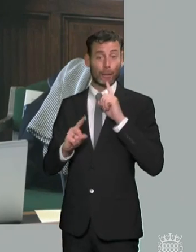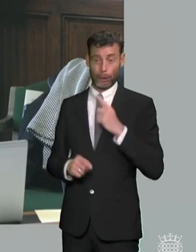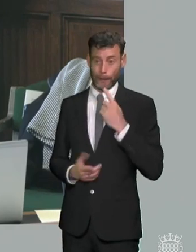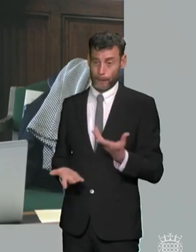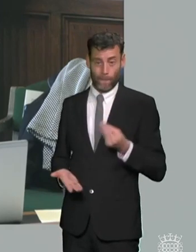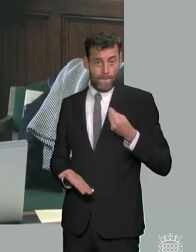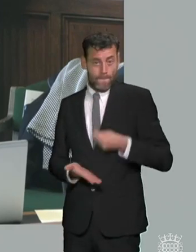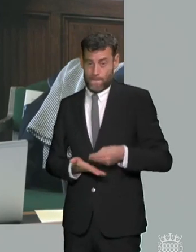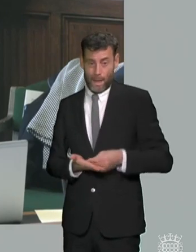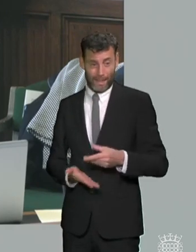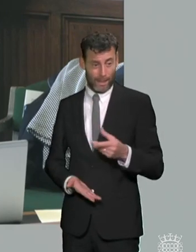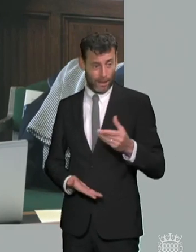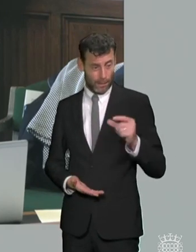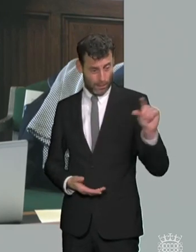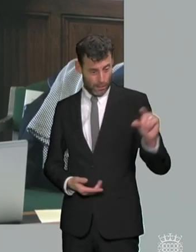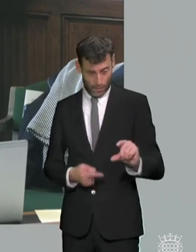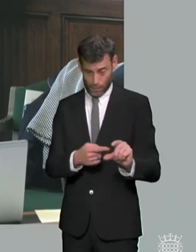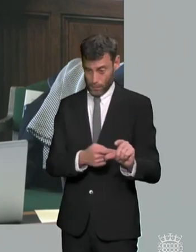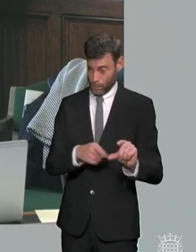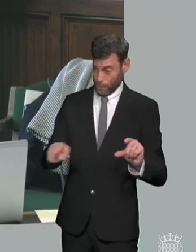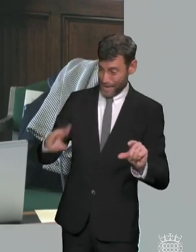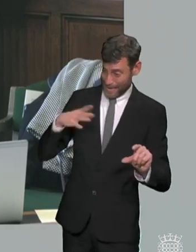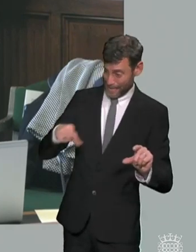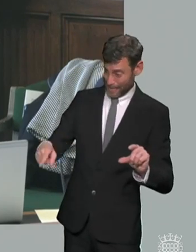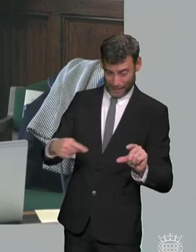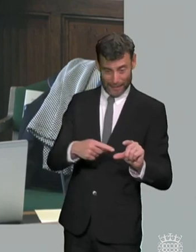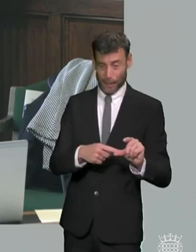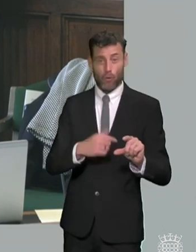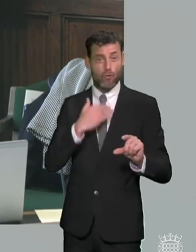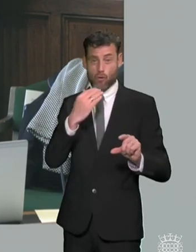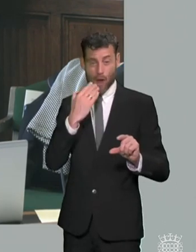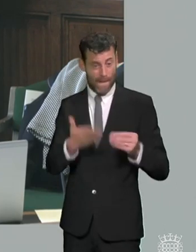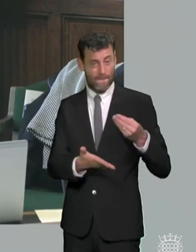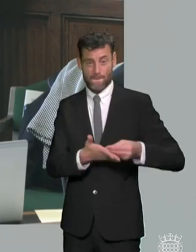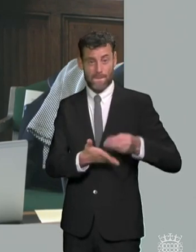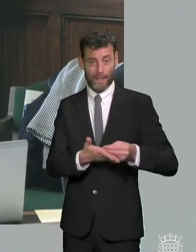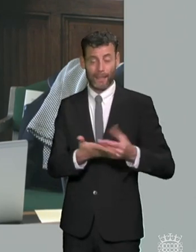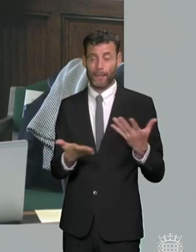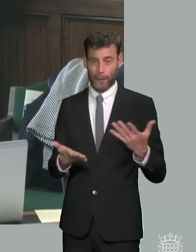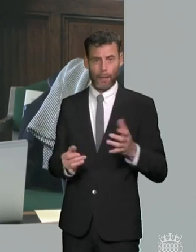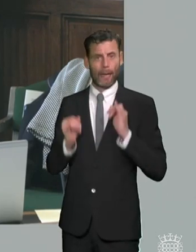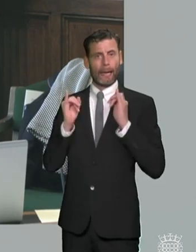was insufficient and that the recruitment and retention of teachers to work in the sector